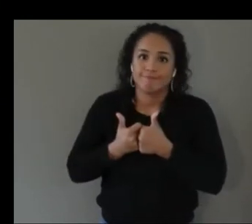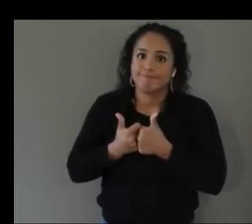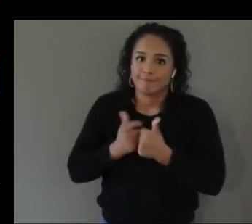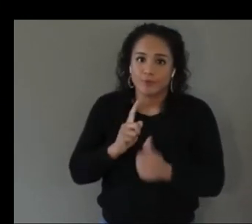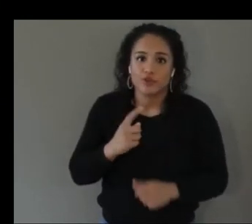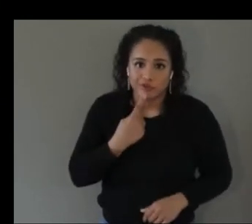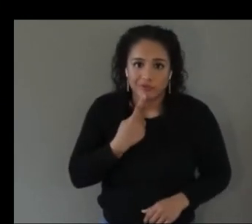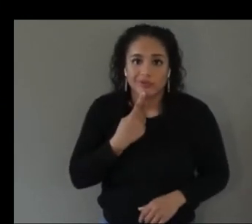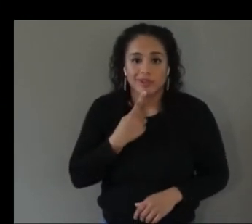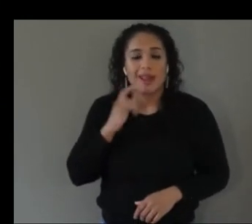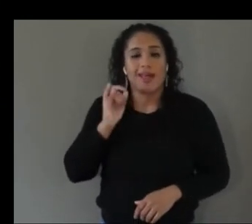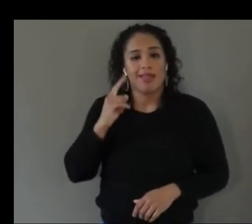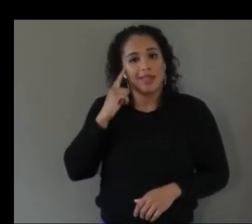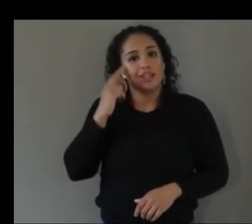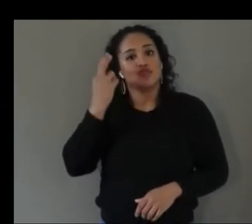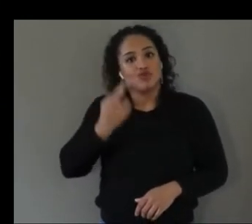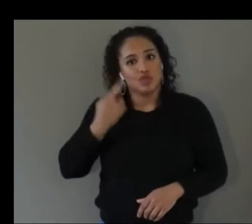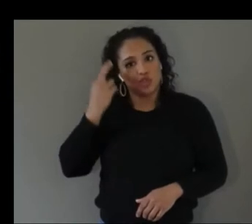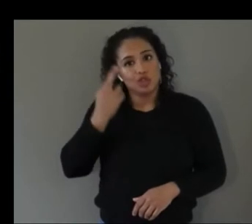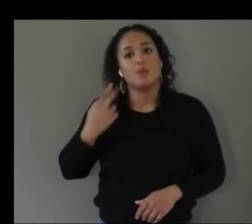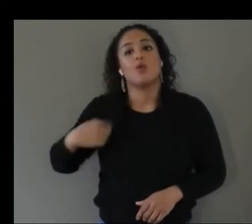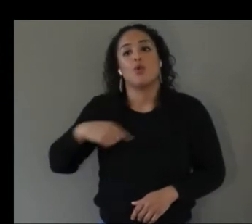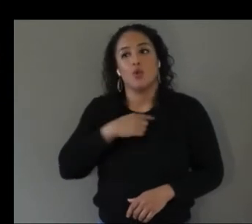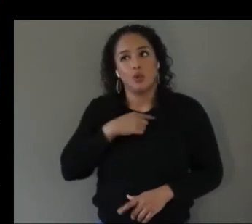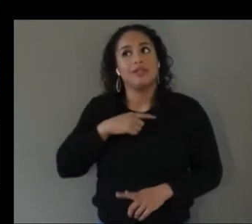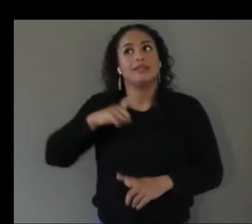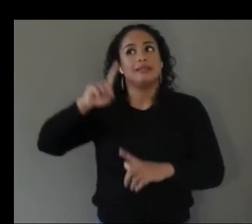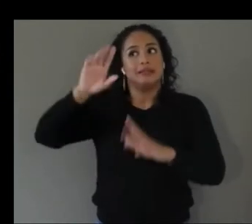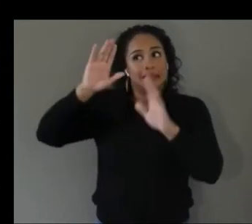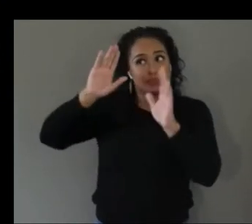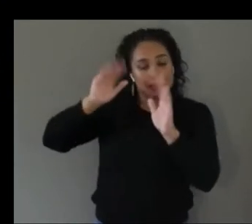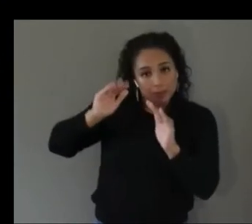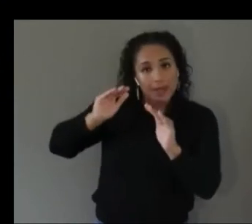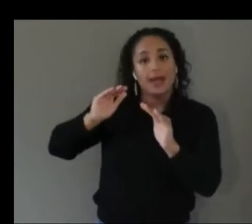to have to do a lot of work to make those the physical hardware itself more accessible to people